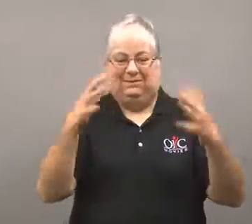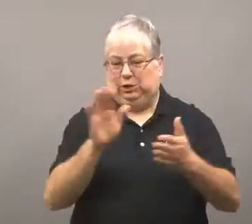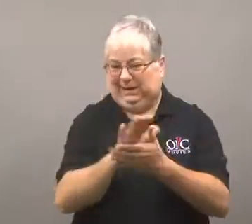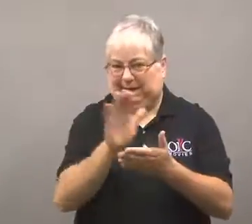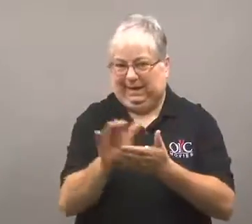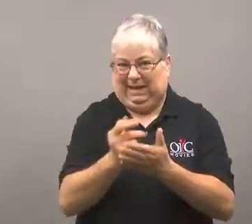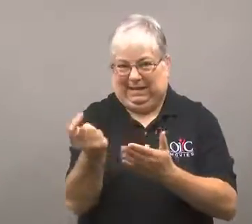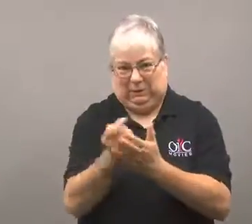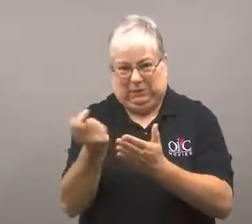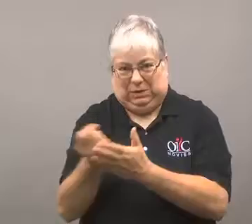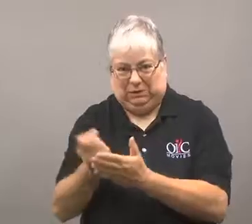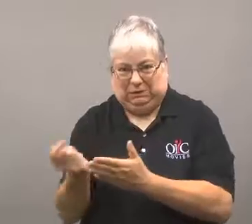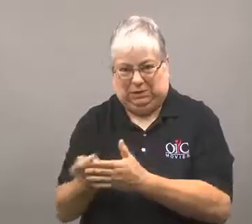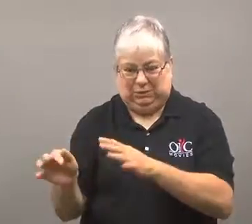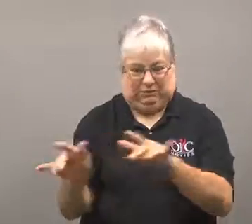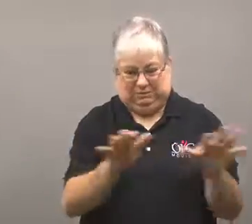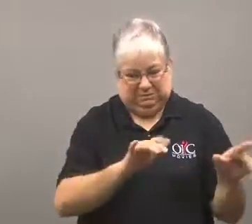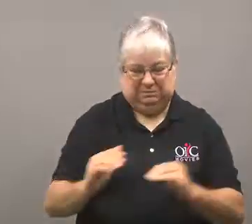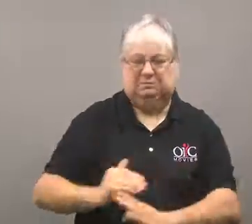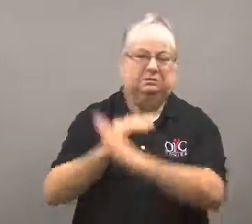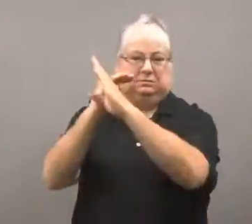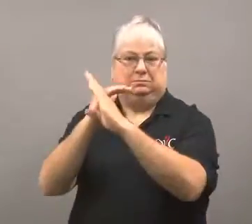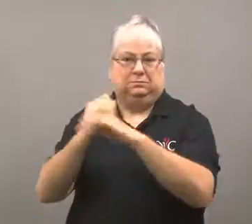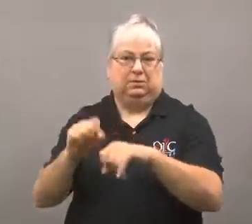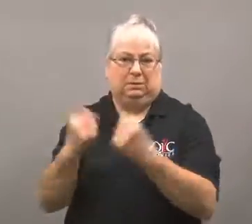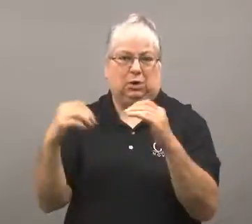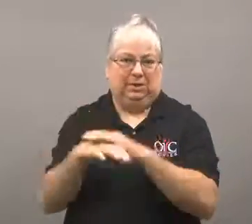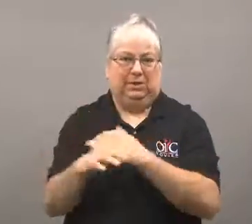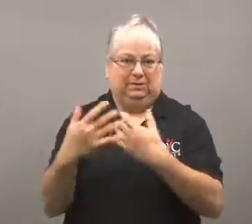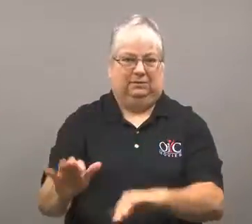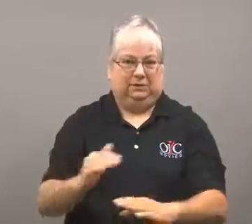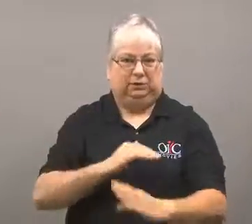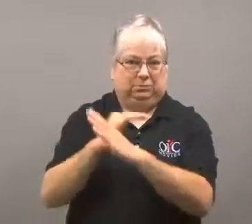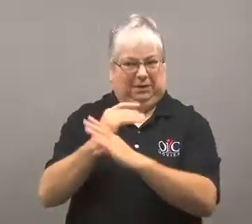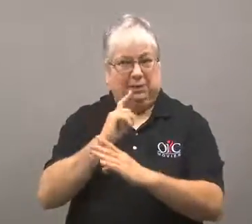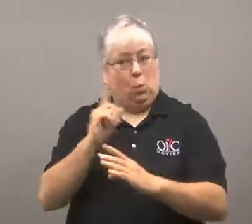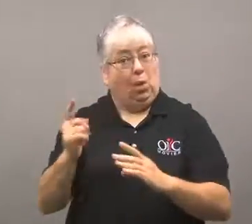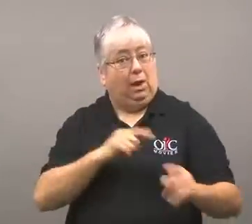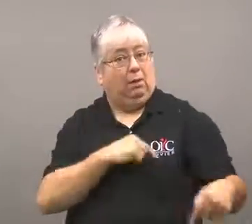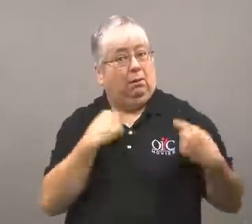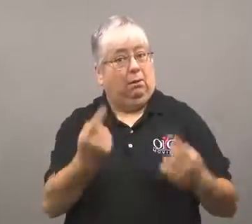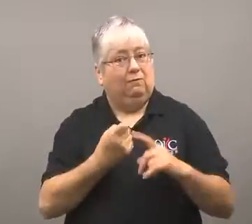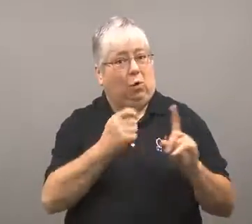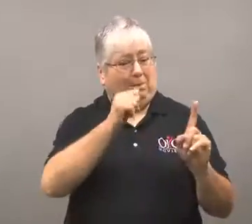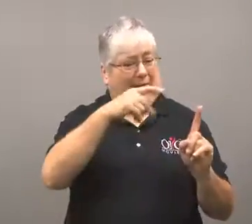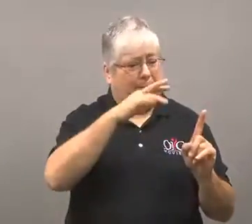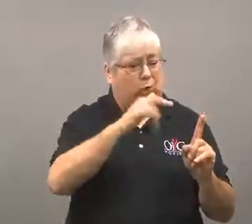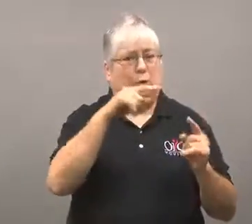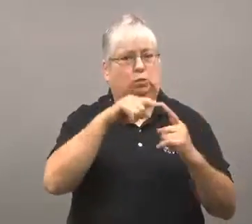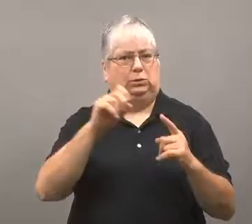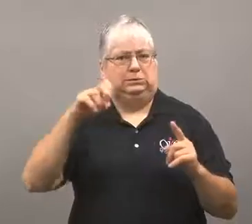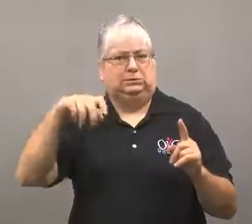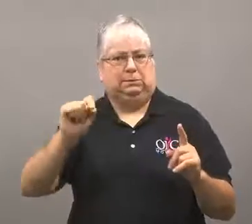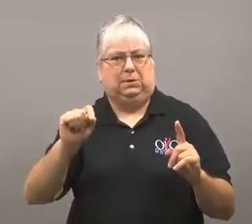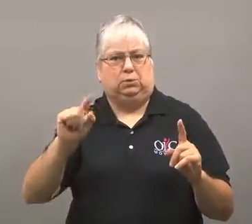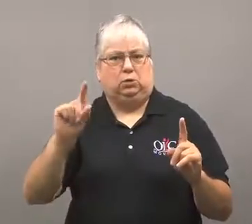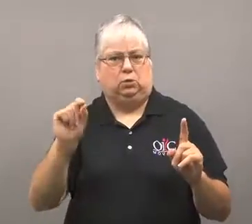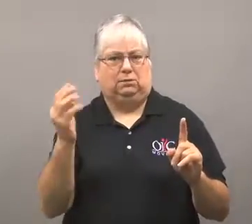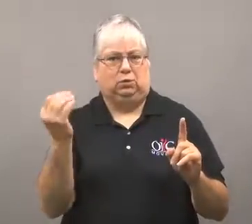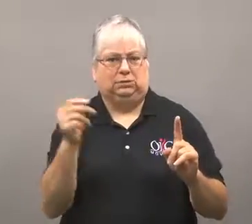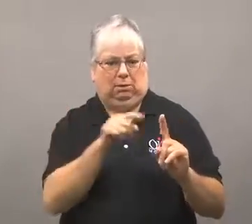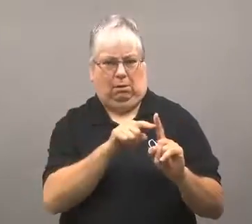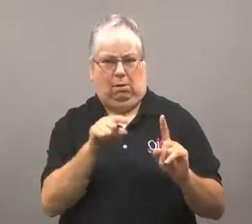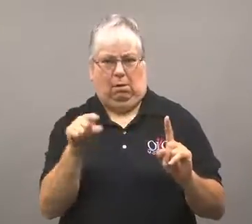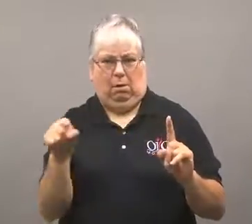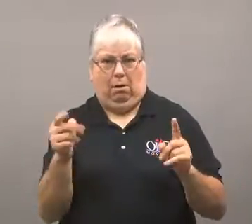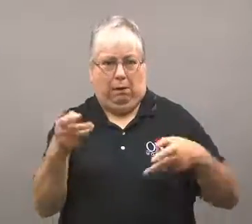Home Depot said its system had been cleaned up, and preventative measures installed.